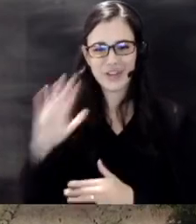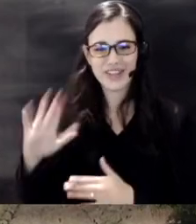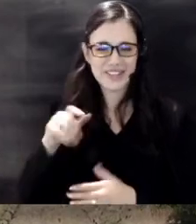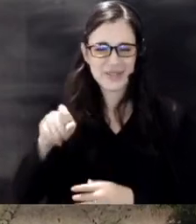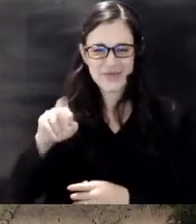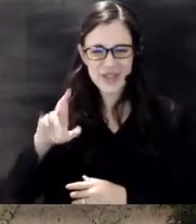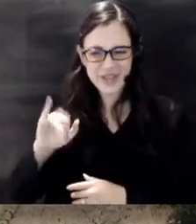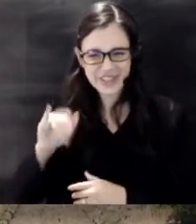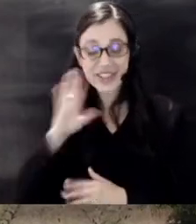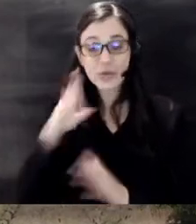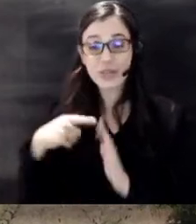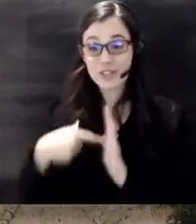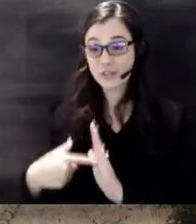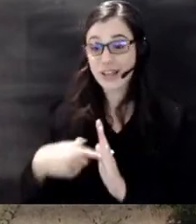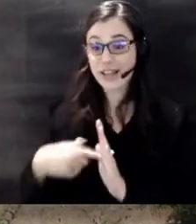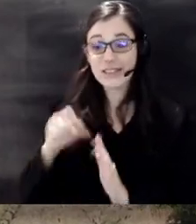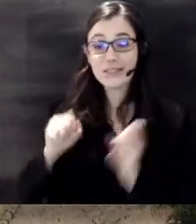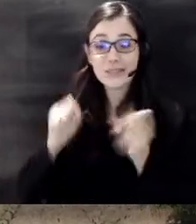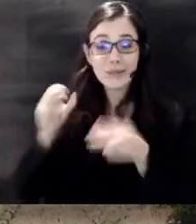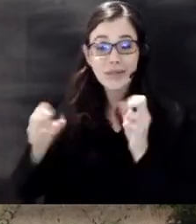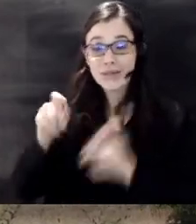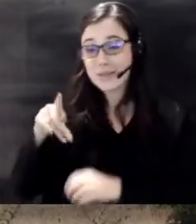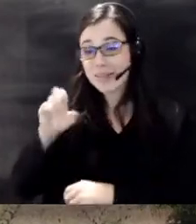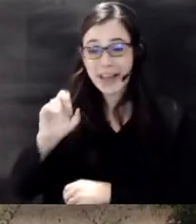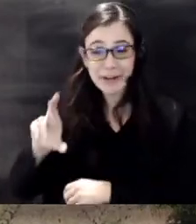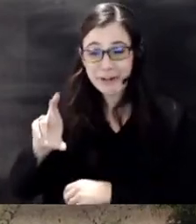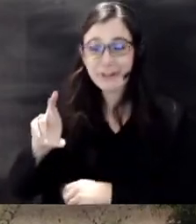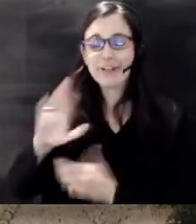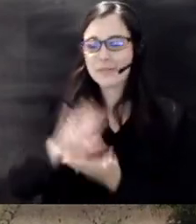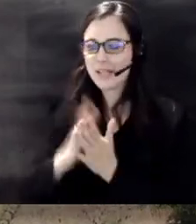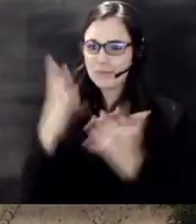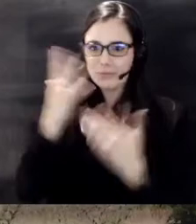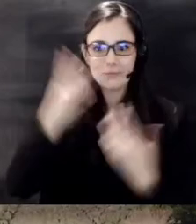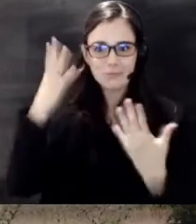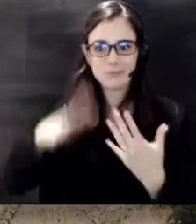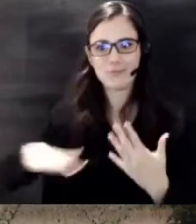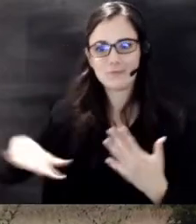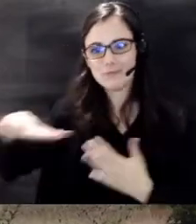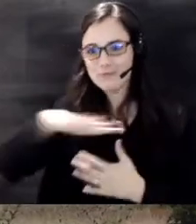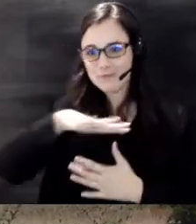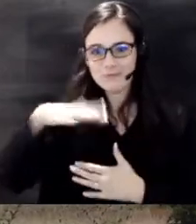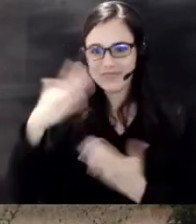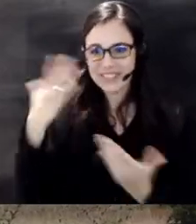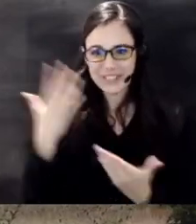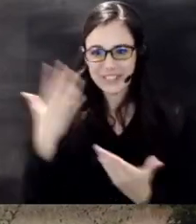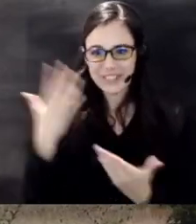splatters into a stunning landscape of a scene here in Chisholm Creek Park we invite you to